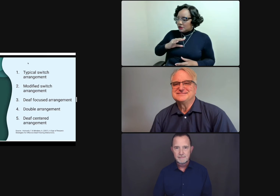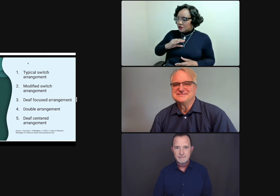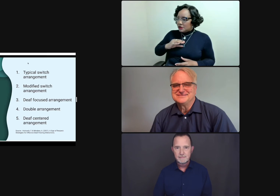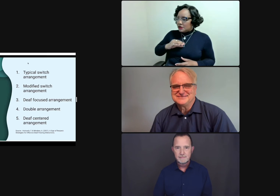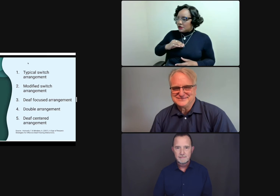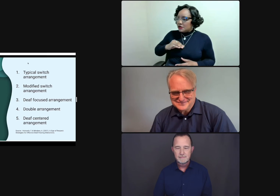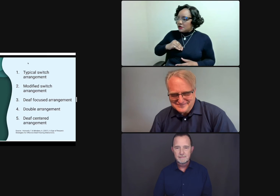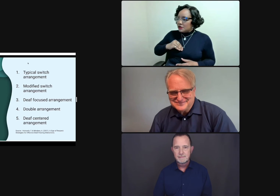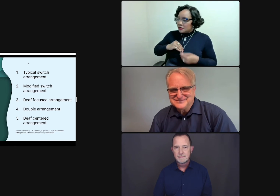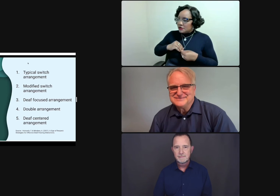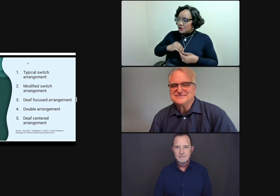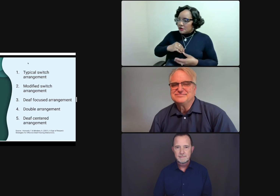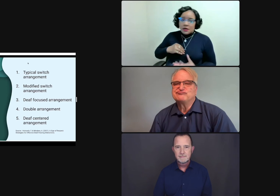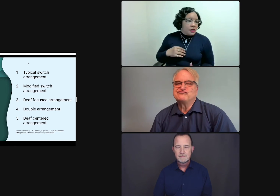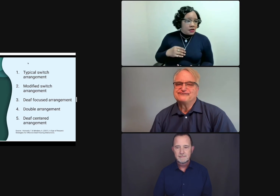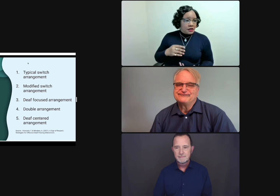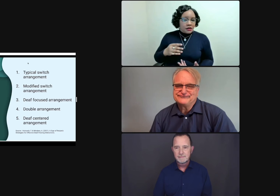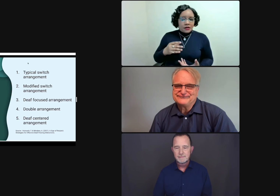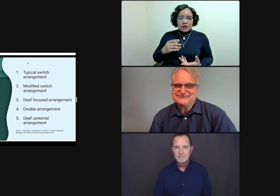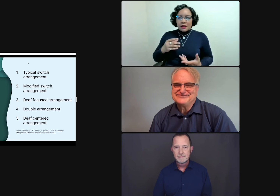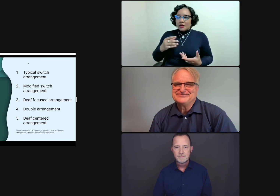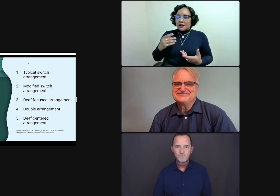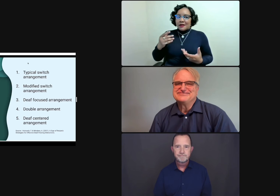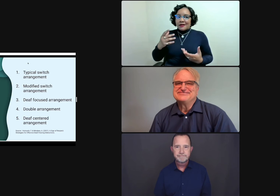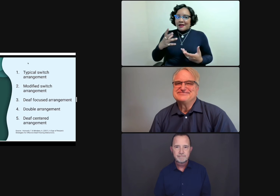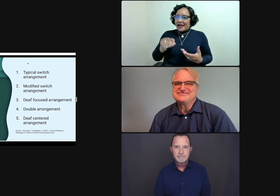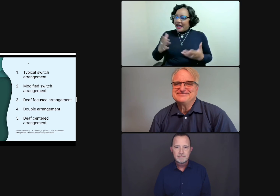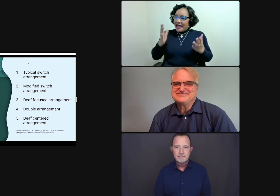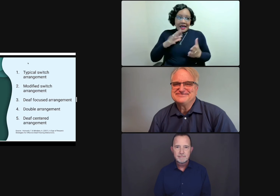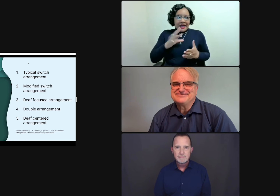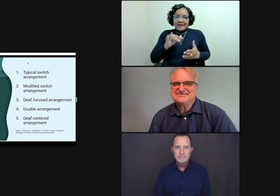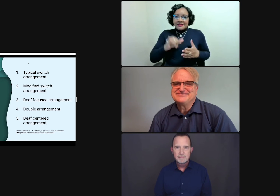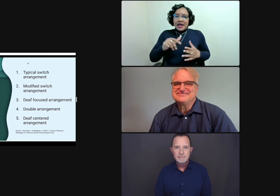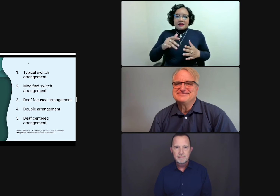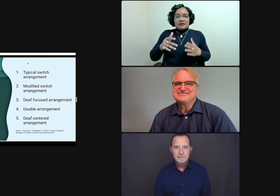or I'm going to take the lead role because I am the primary interpreter. I'm the more skilled interpreter.